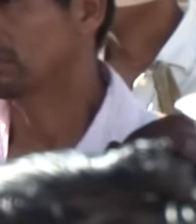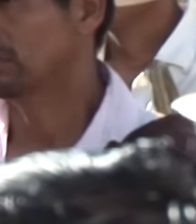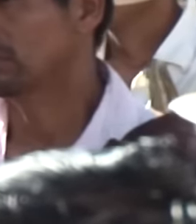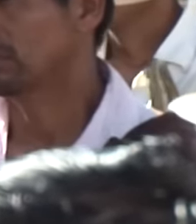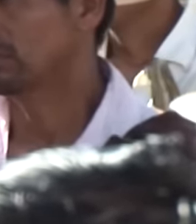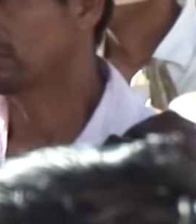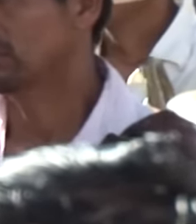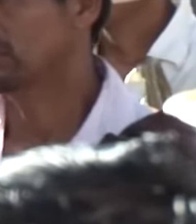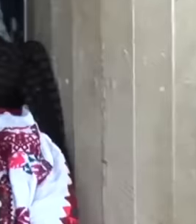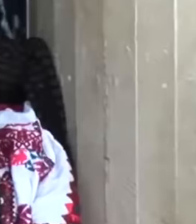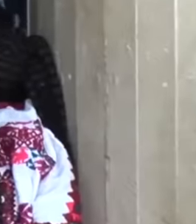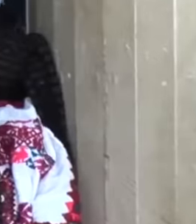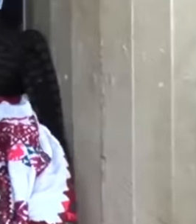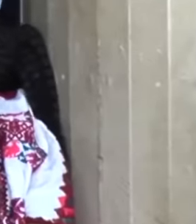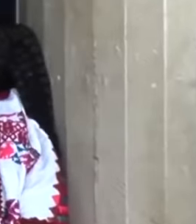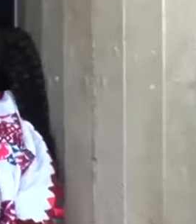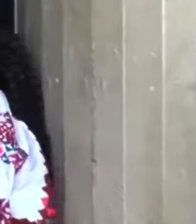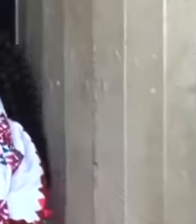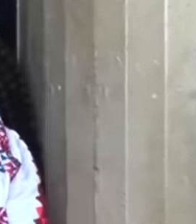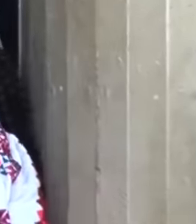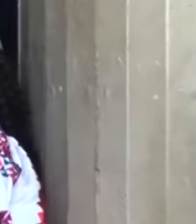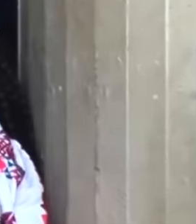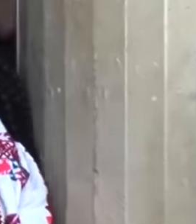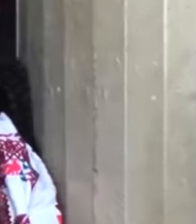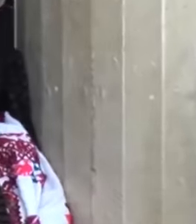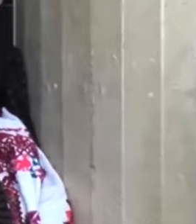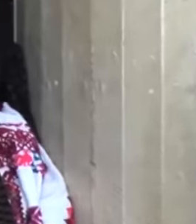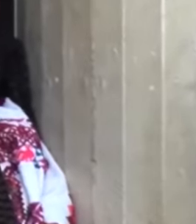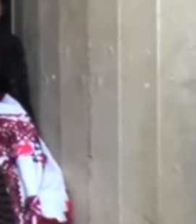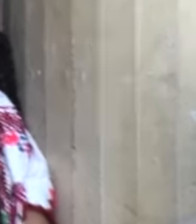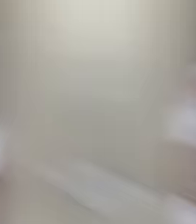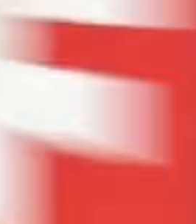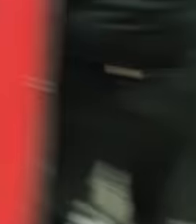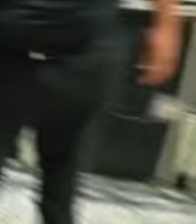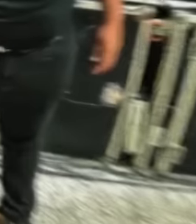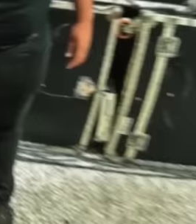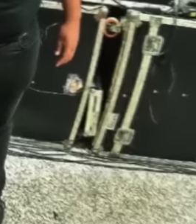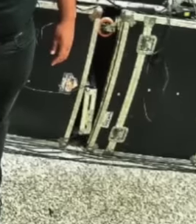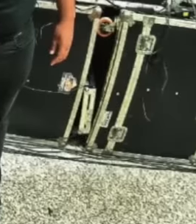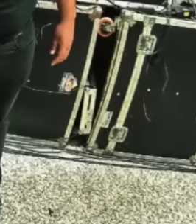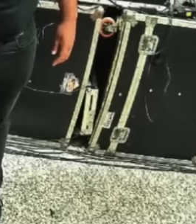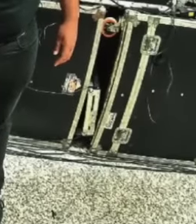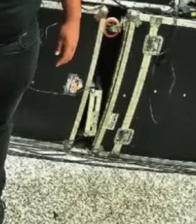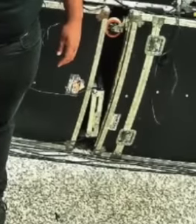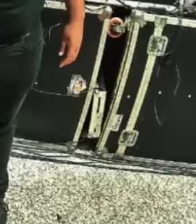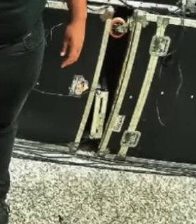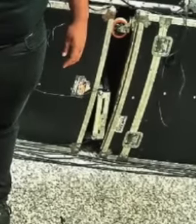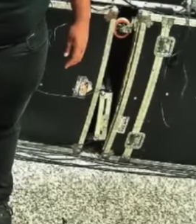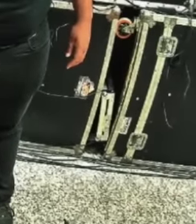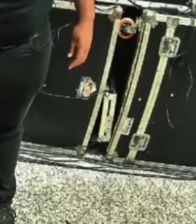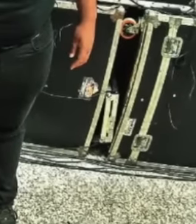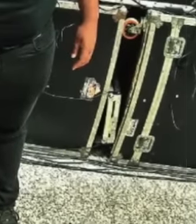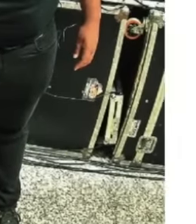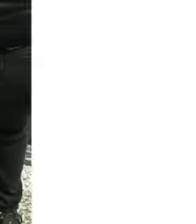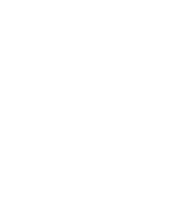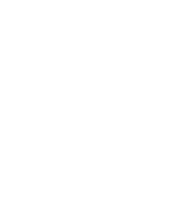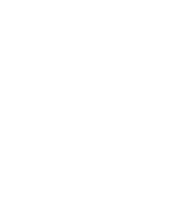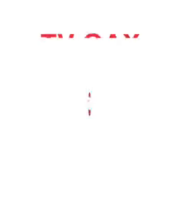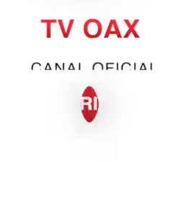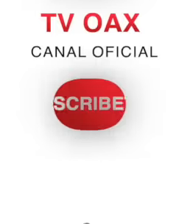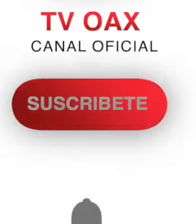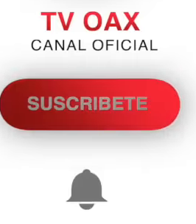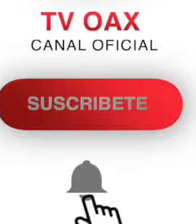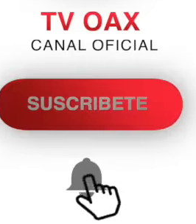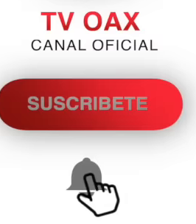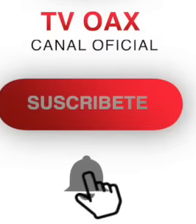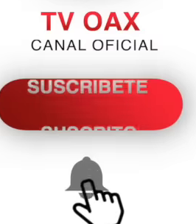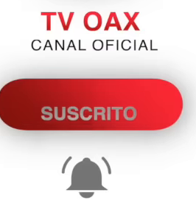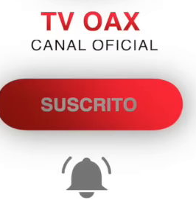servants today, with this strike that they are starting, clearly see that they do not want to lose their privileges.